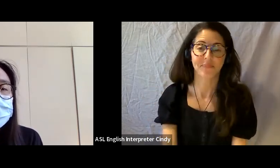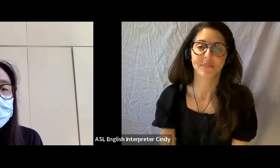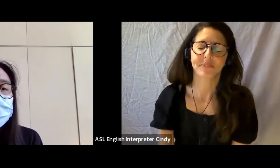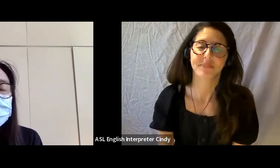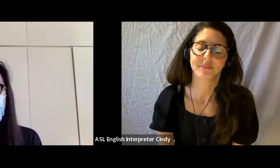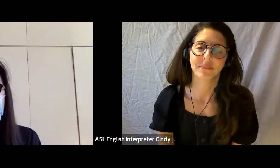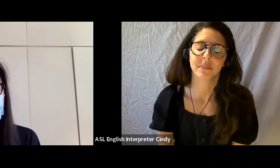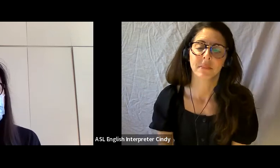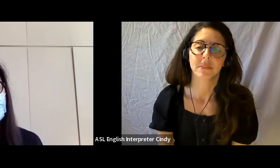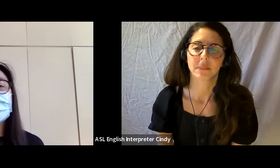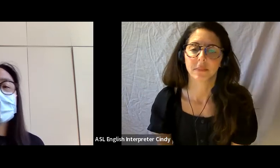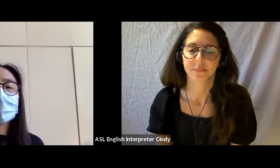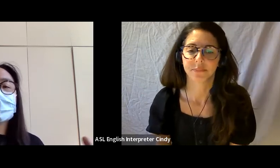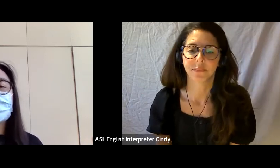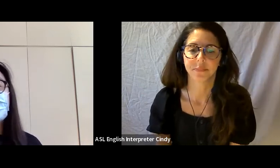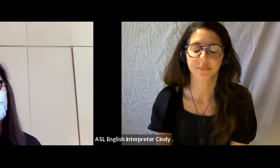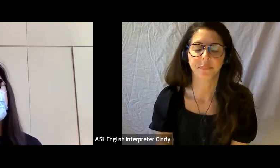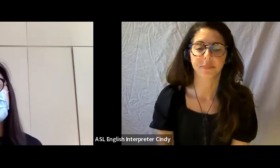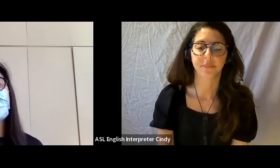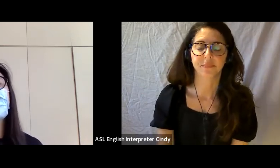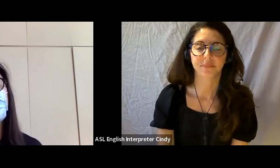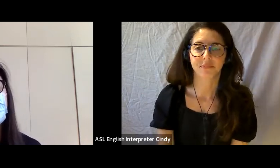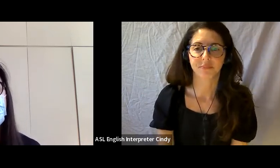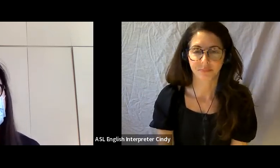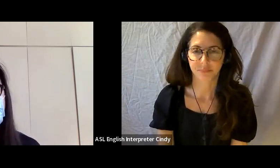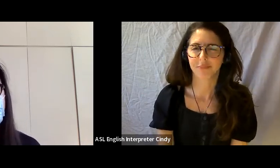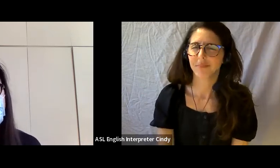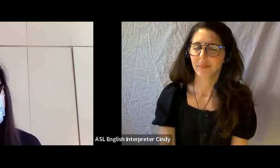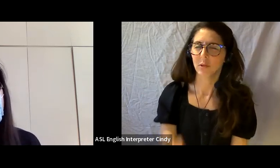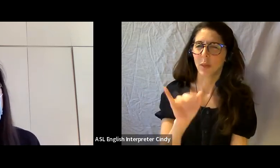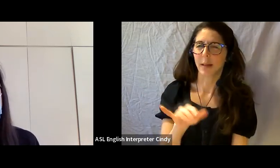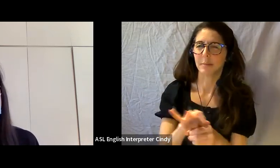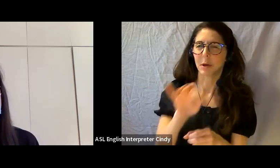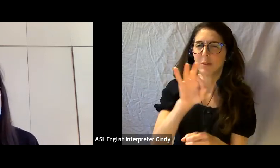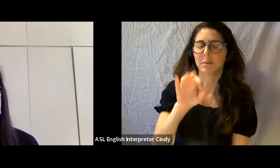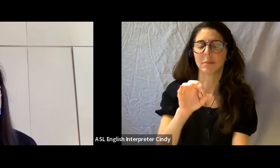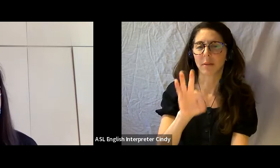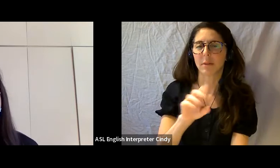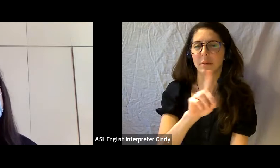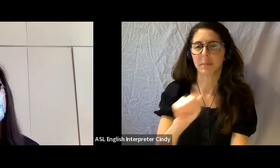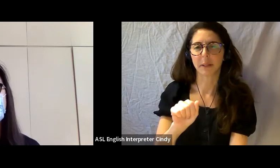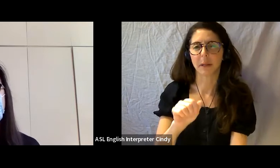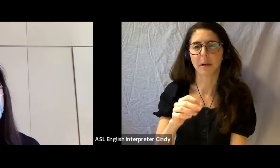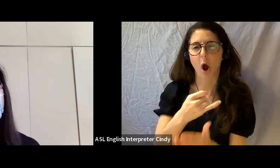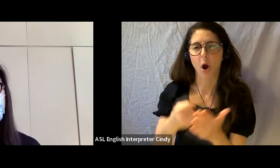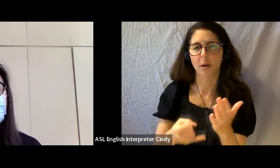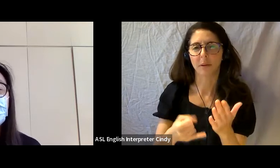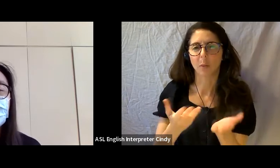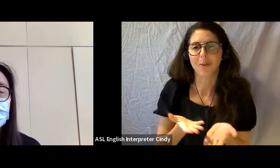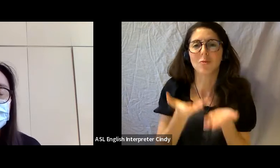And so I think that’s sort of the spirit of disability arts I wanted to bring into this space, so that we can consider,